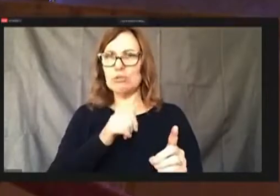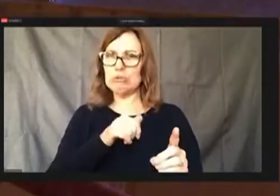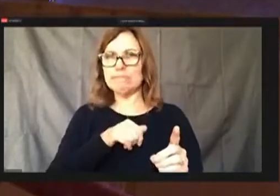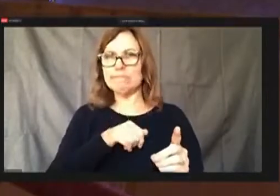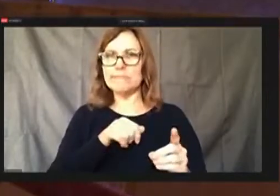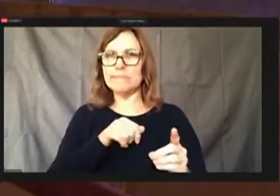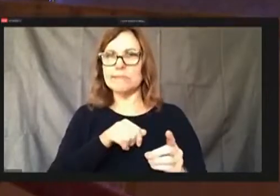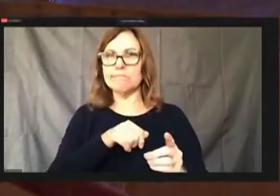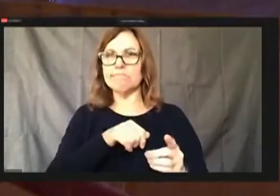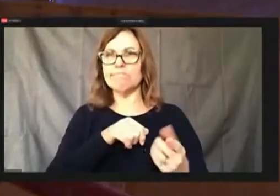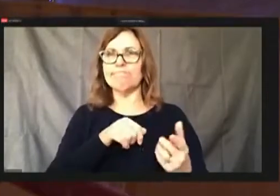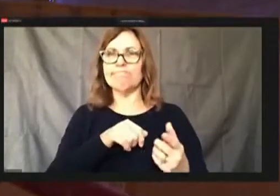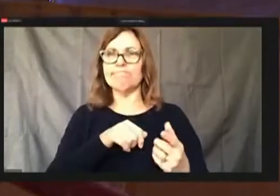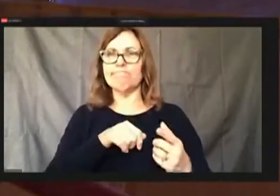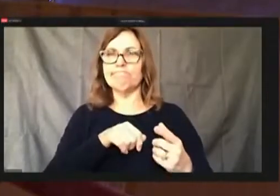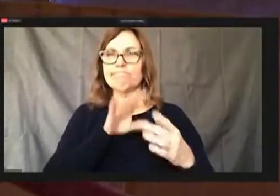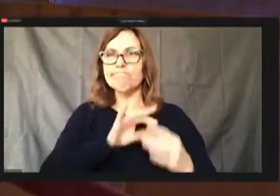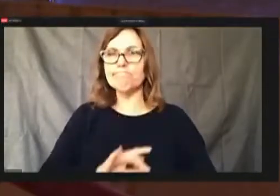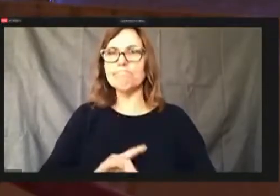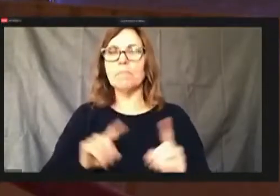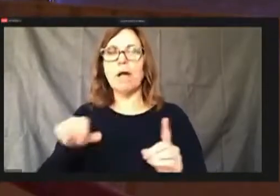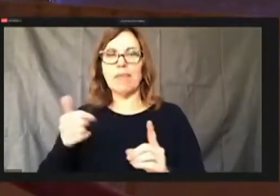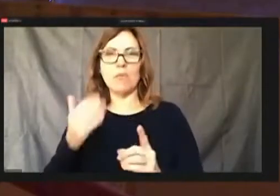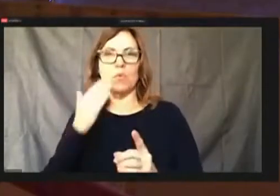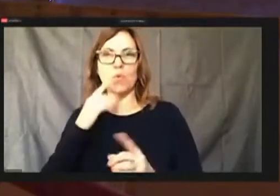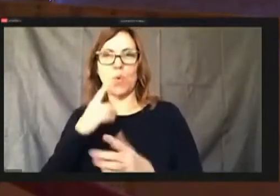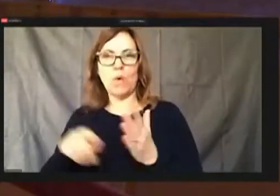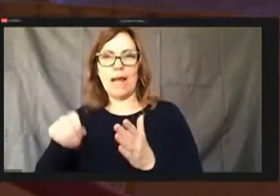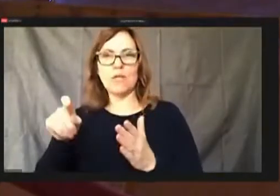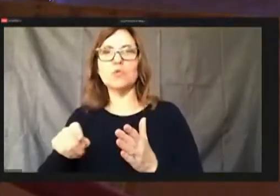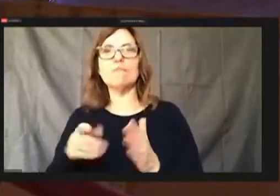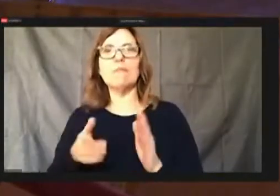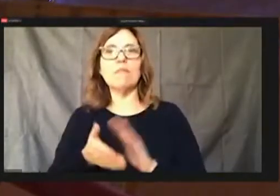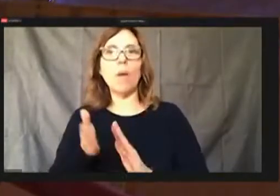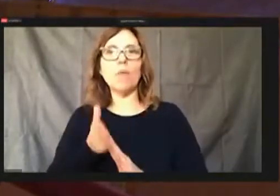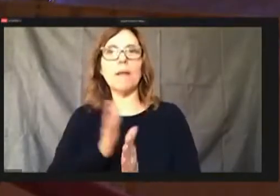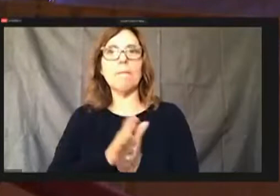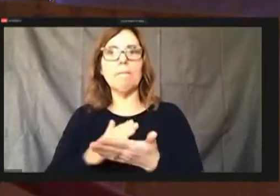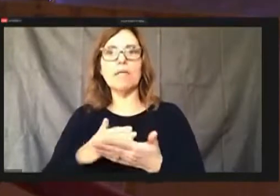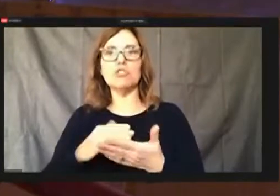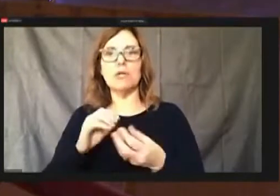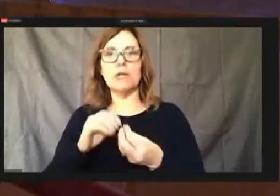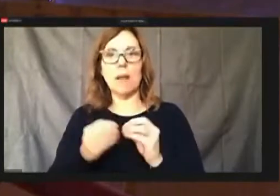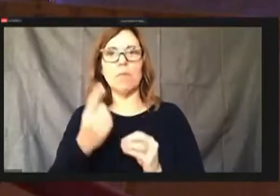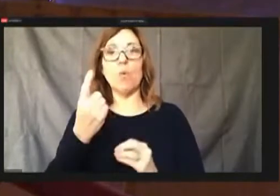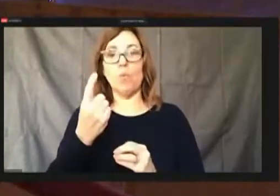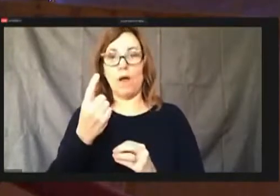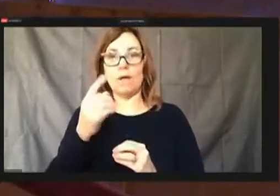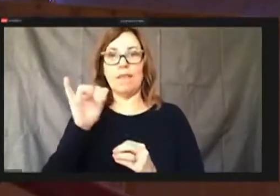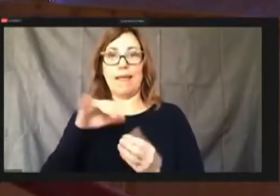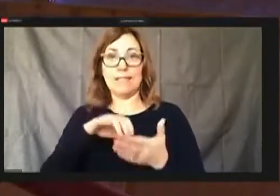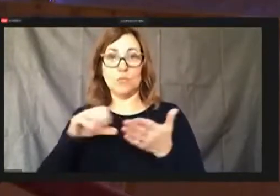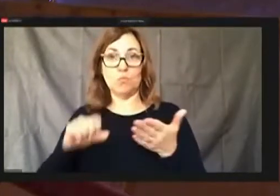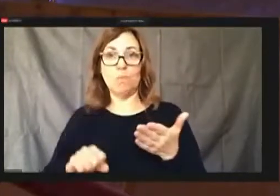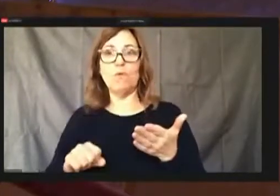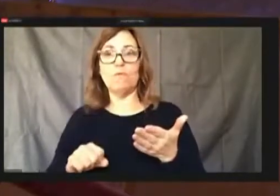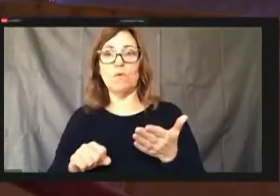The budget and operating budget number one is the removal of the Colonel's from the police